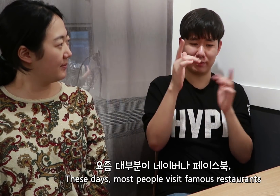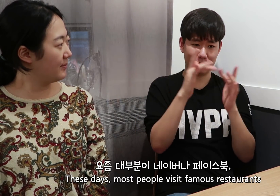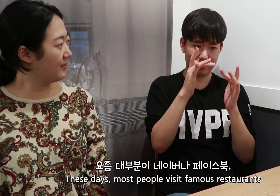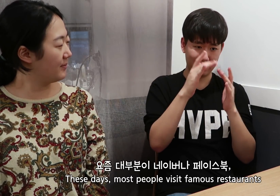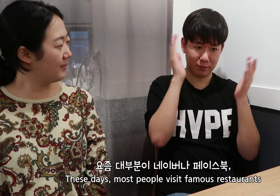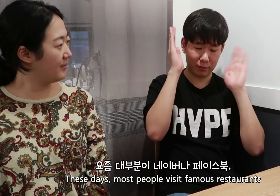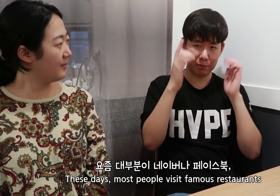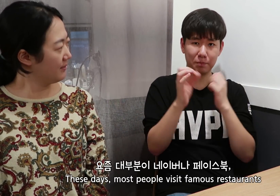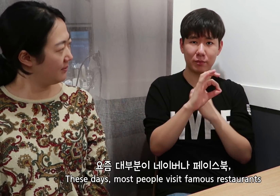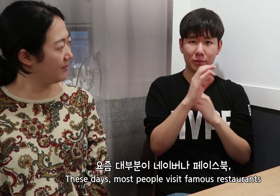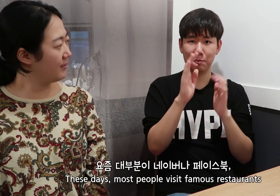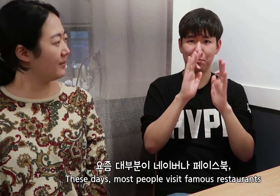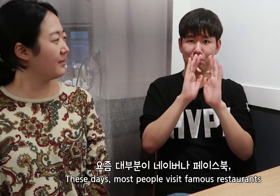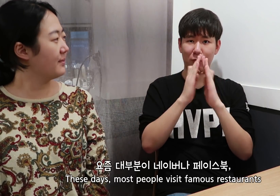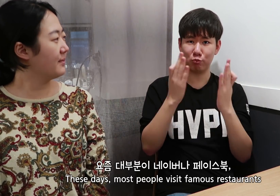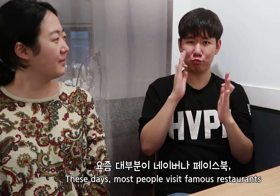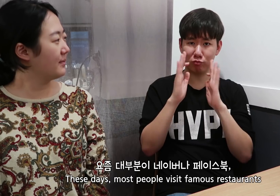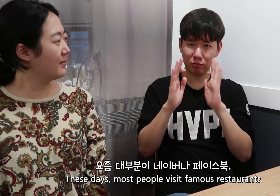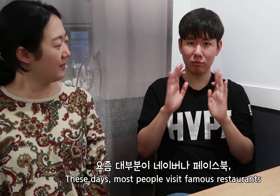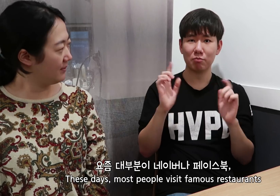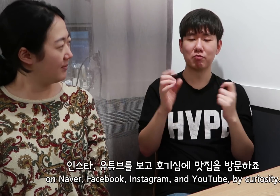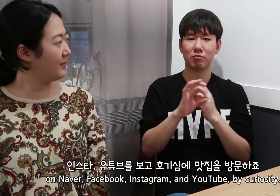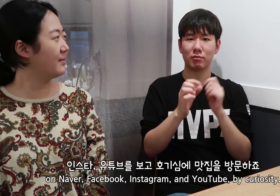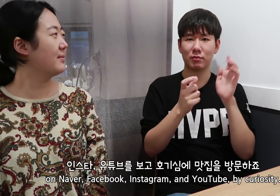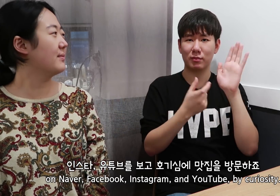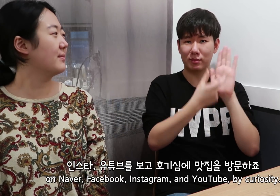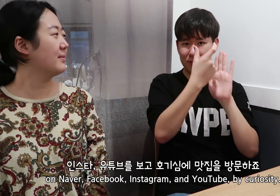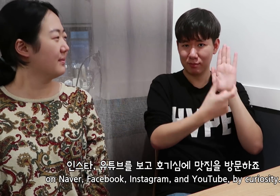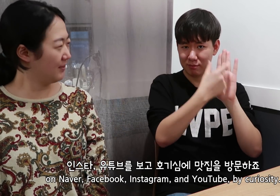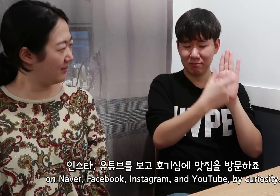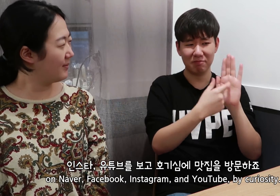These days, most people visit famous restaurants on Naver,